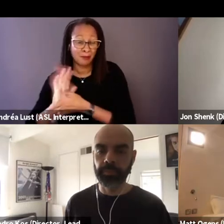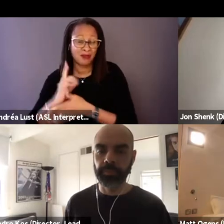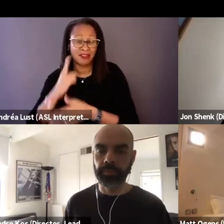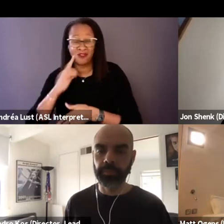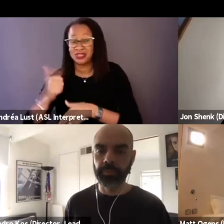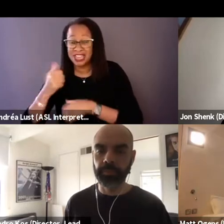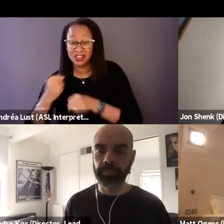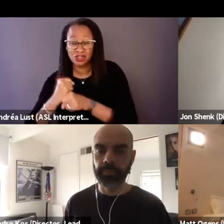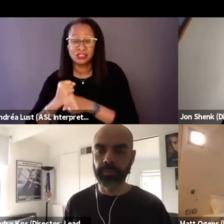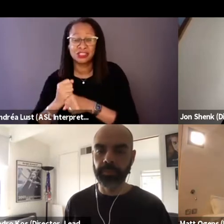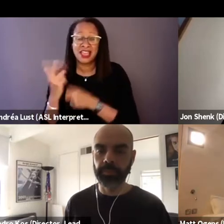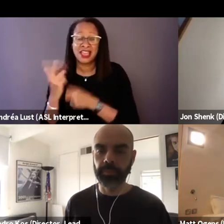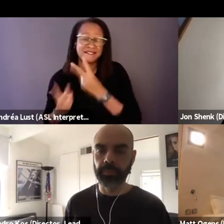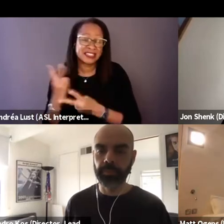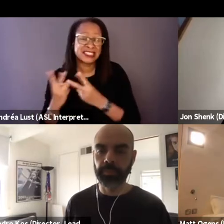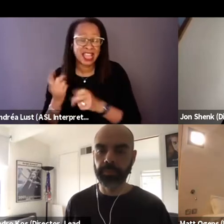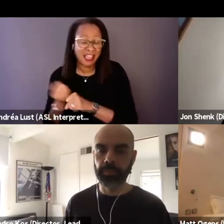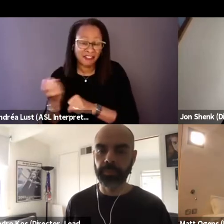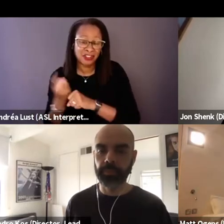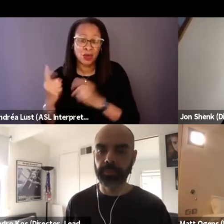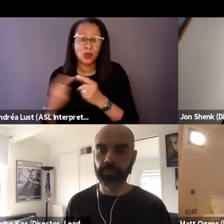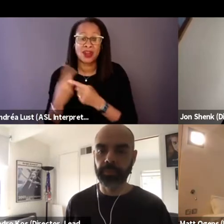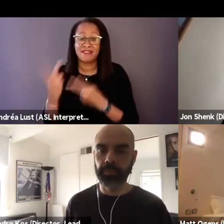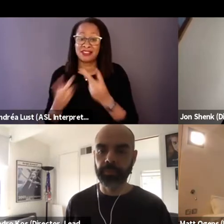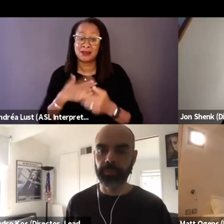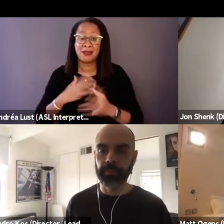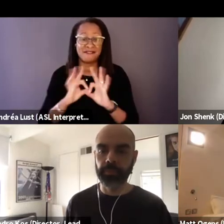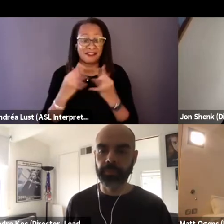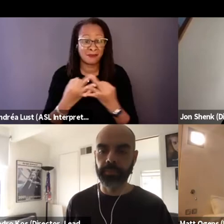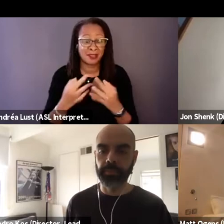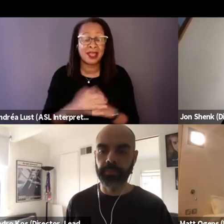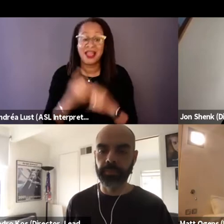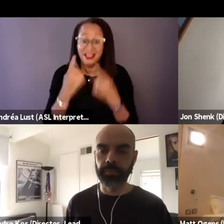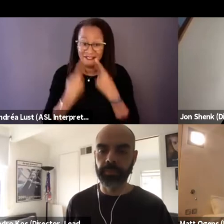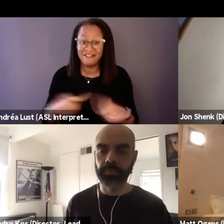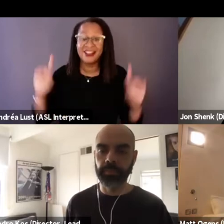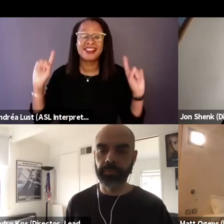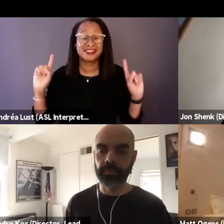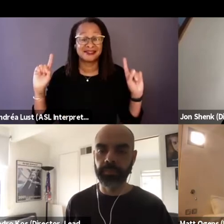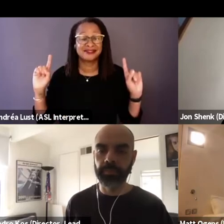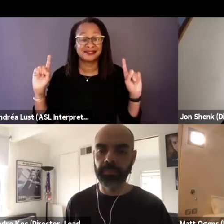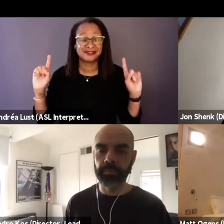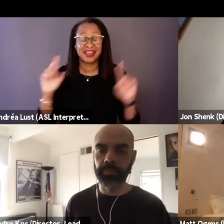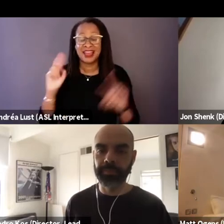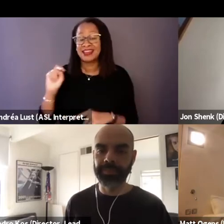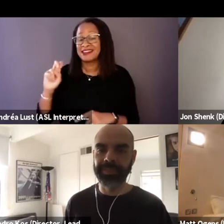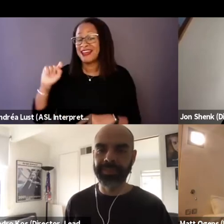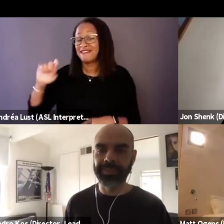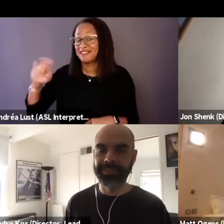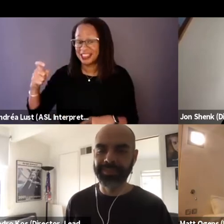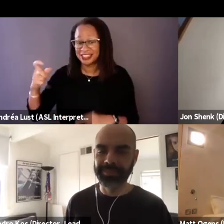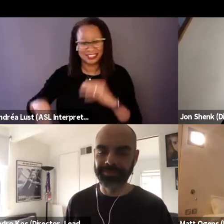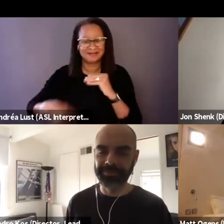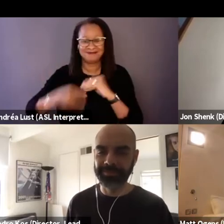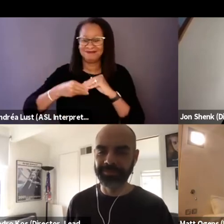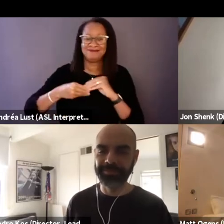and visiting them every year when I'd visit my family. And finally Netflix came aboard and helping me realize it.